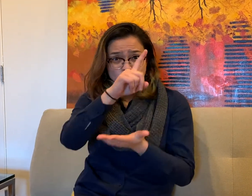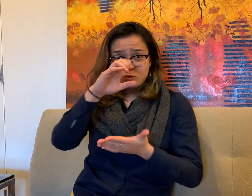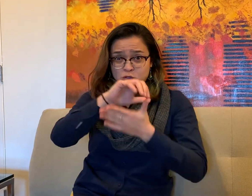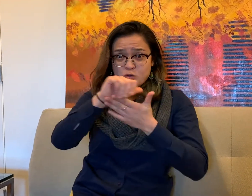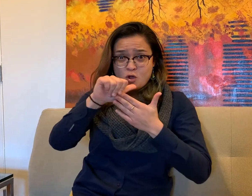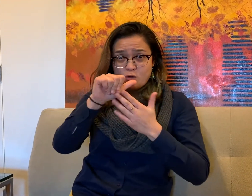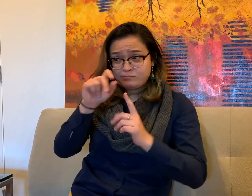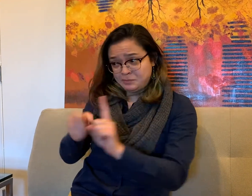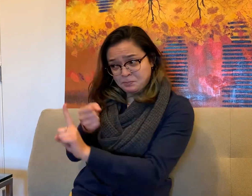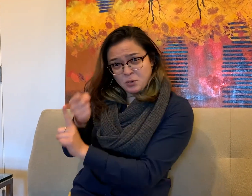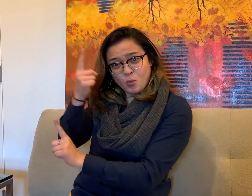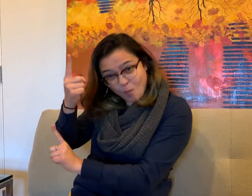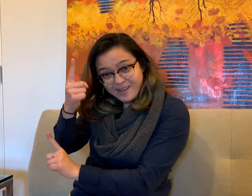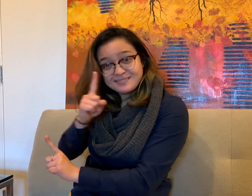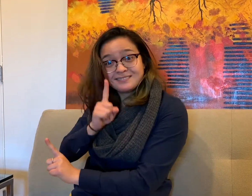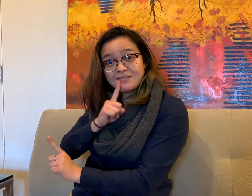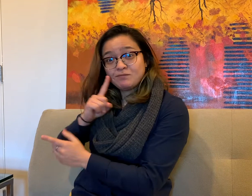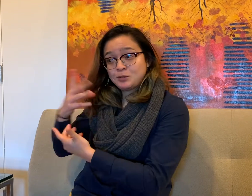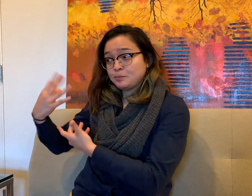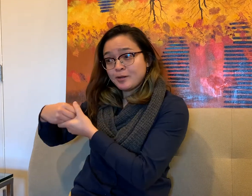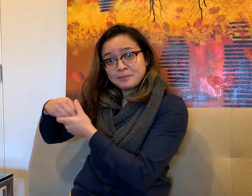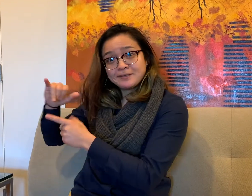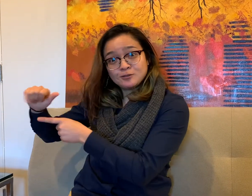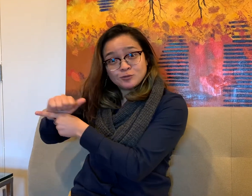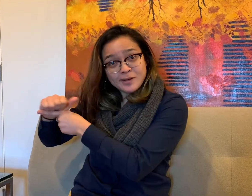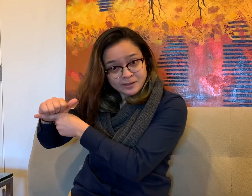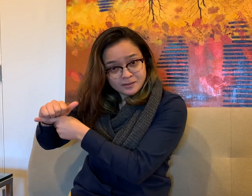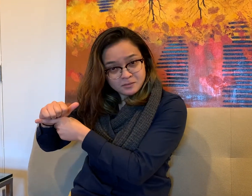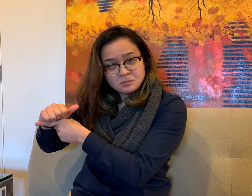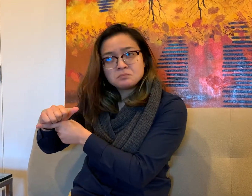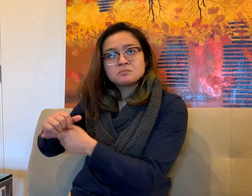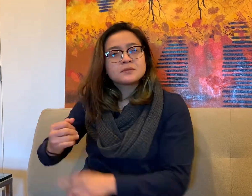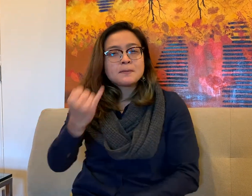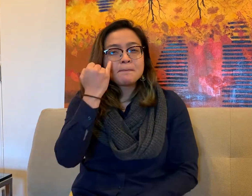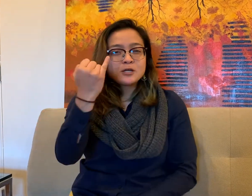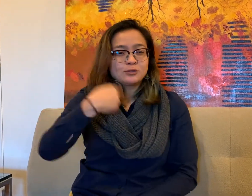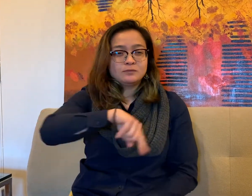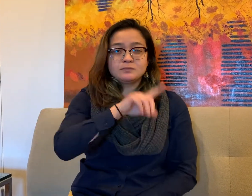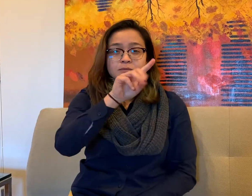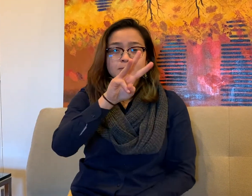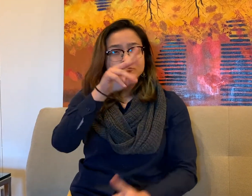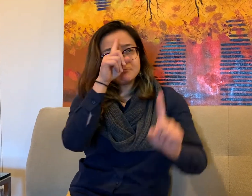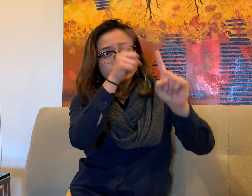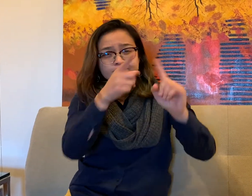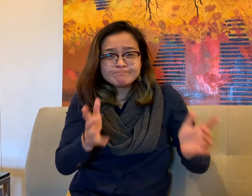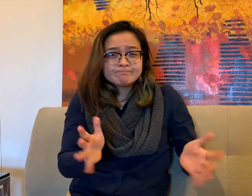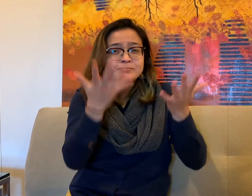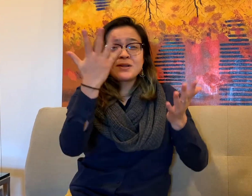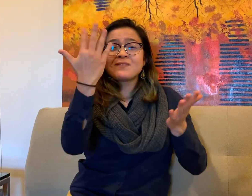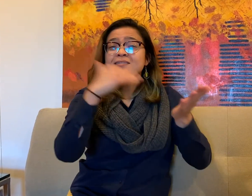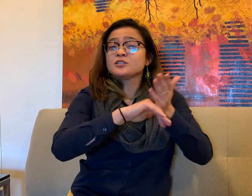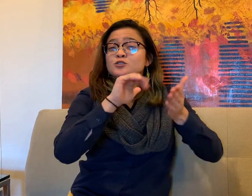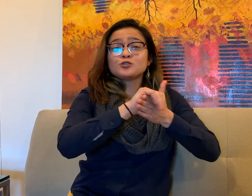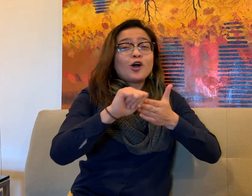If $100 impacts one Deaf leader, imagine if we met our $5,000 goal.